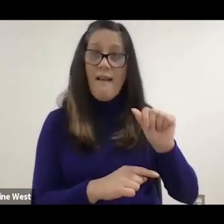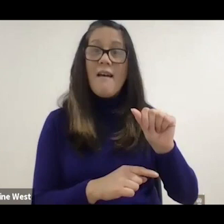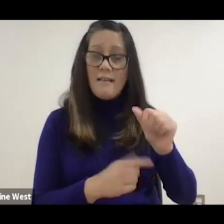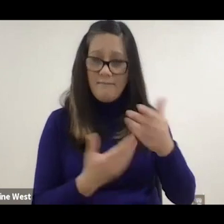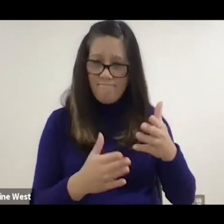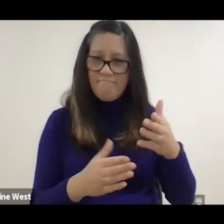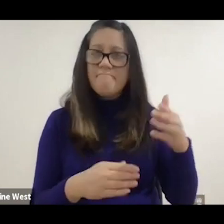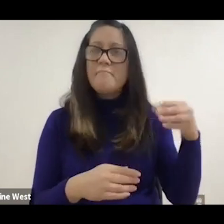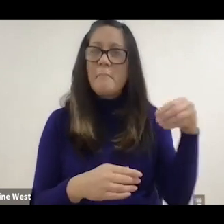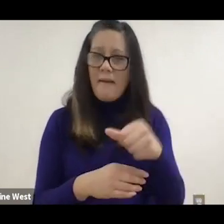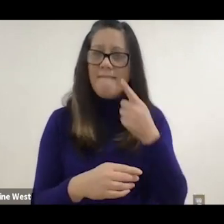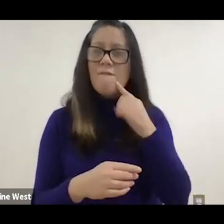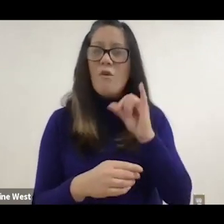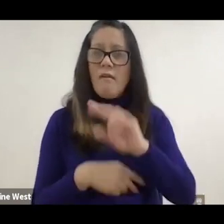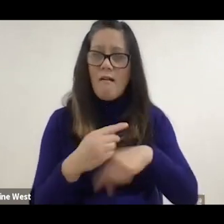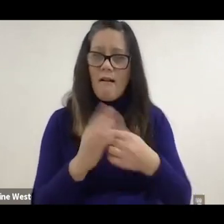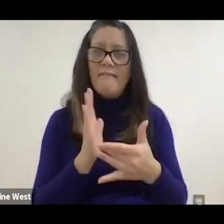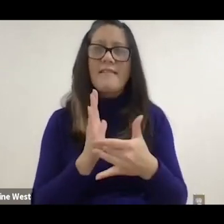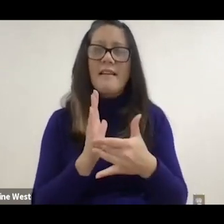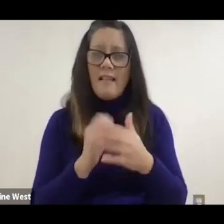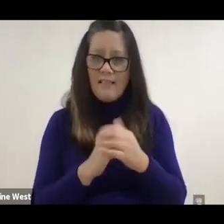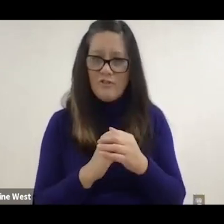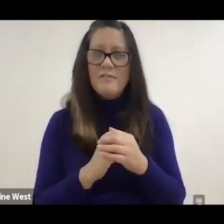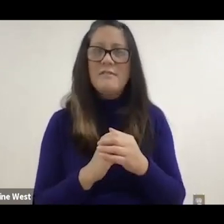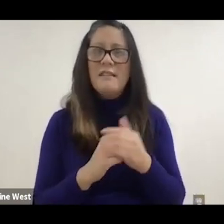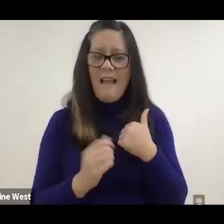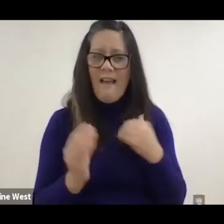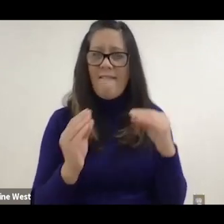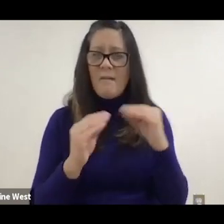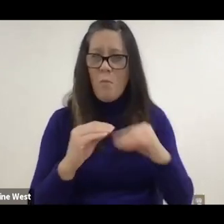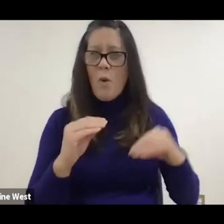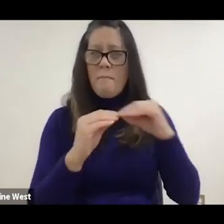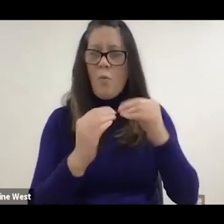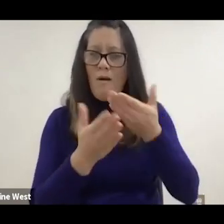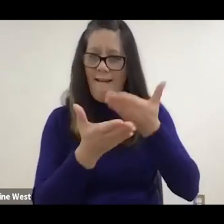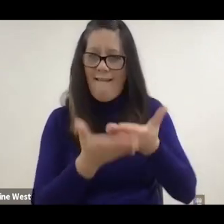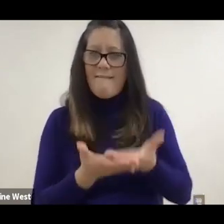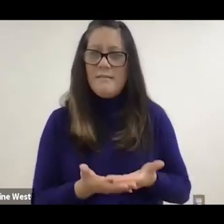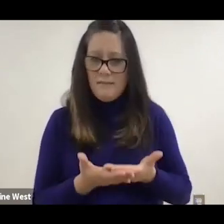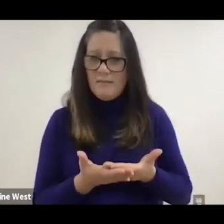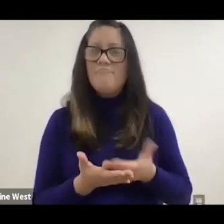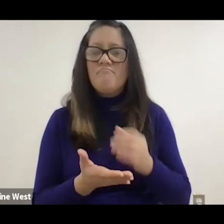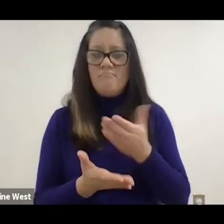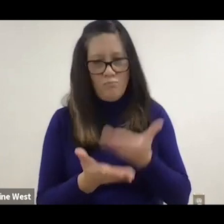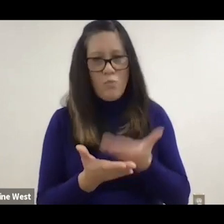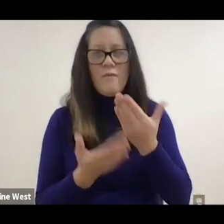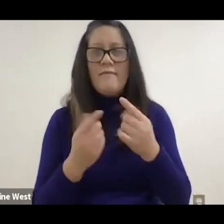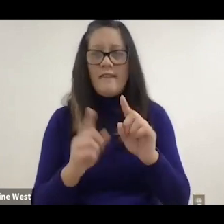and so there is a gathering evidence that it does is effective. And while we don't have veterans